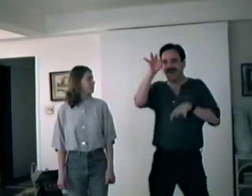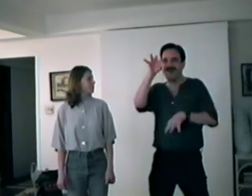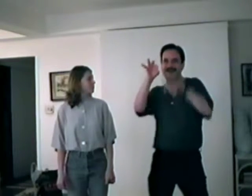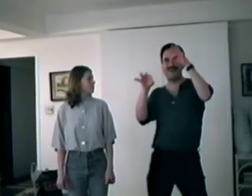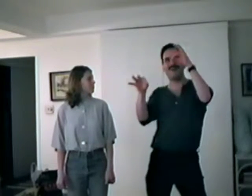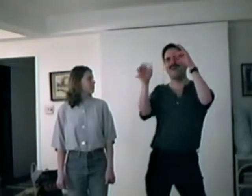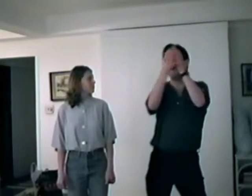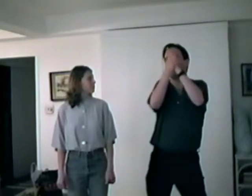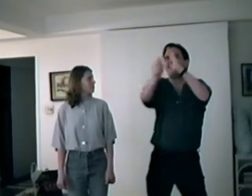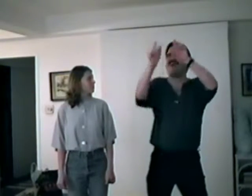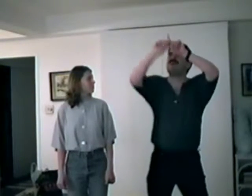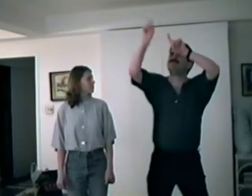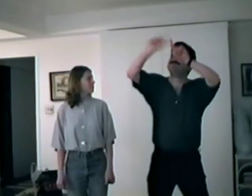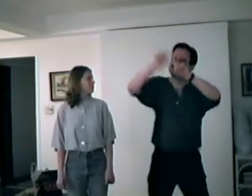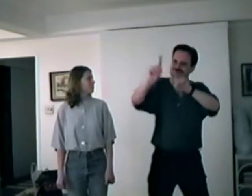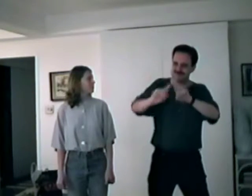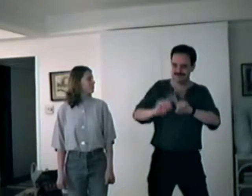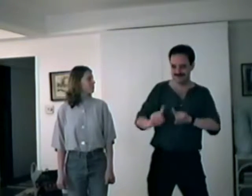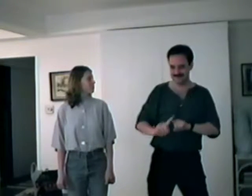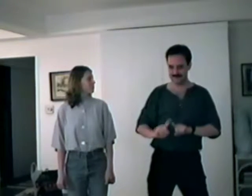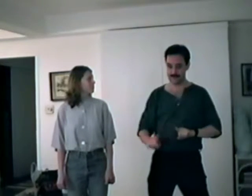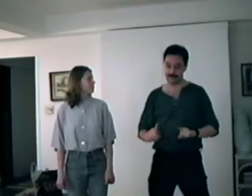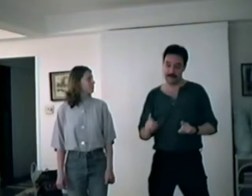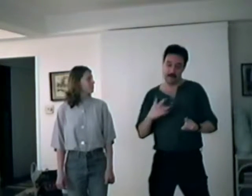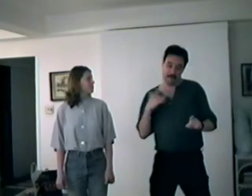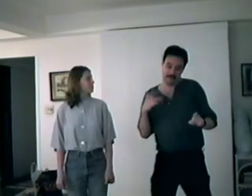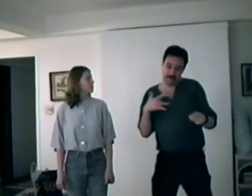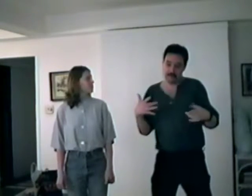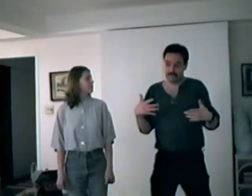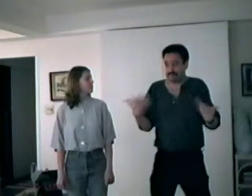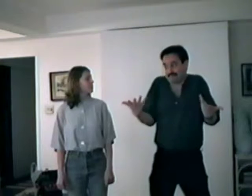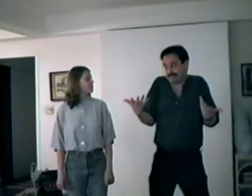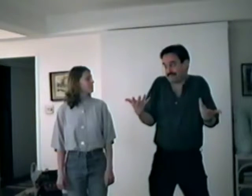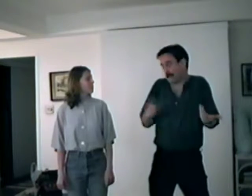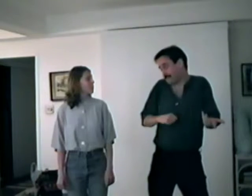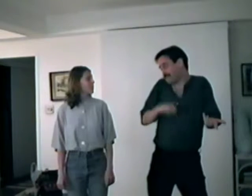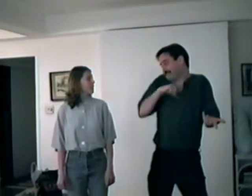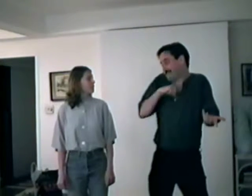All the wonderful things that I see, If I'm pleased with myself